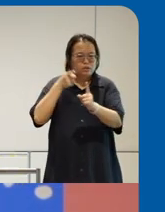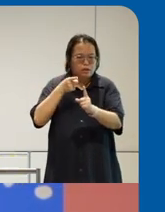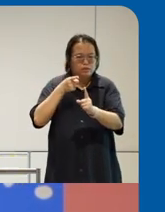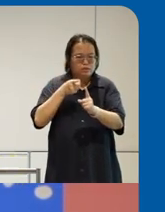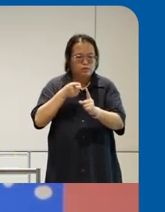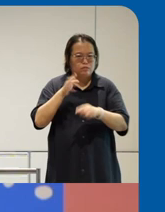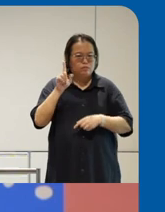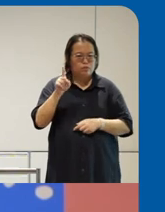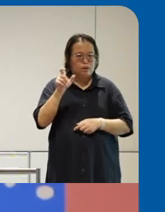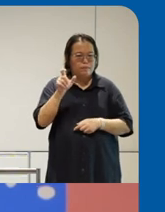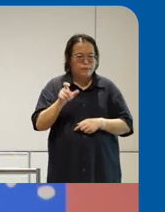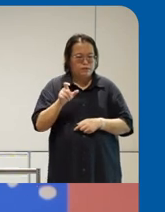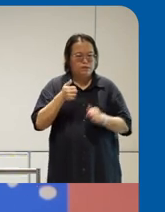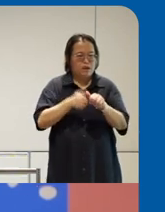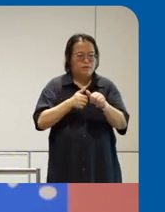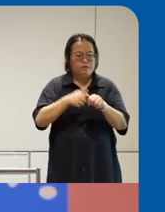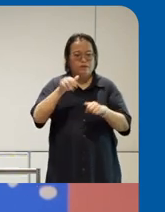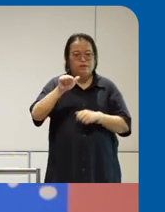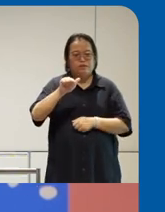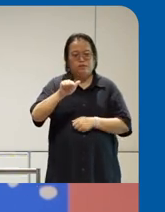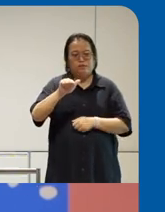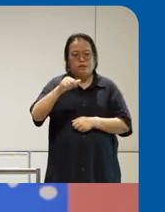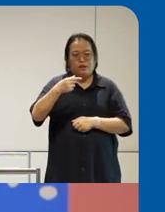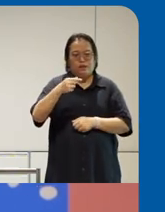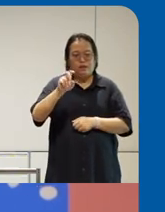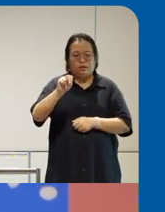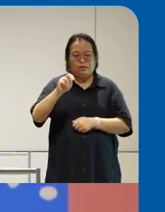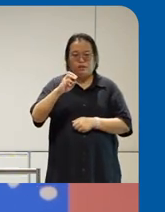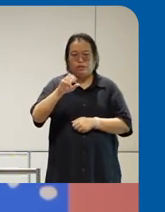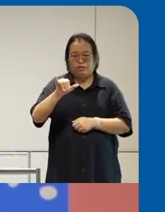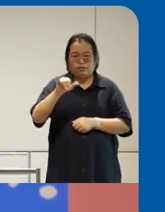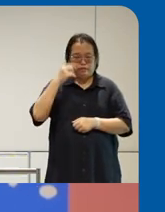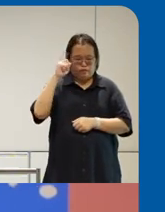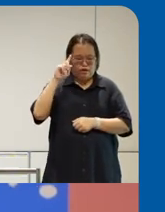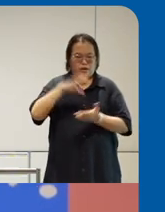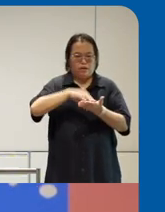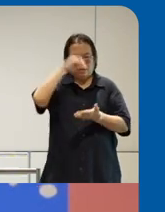one person from a agency in Singapore joined us uh for our learning Festival uh other thing that we